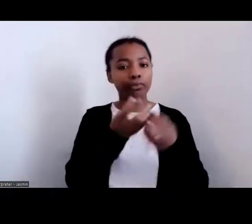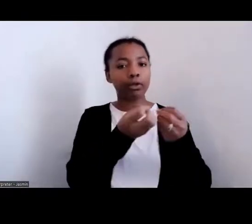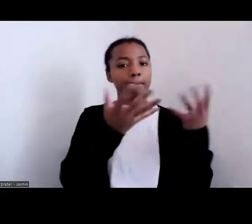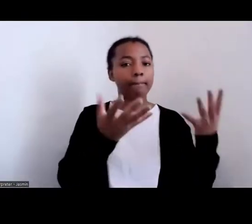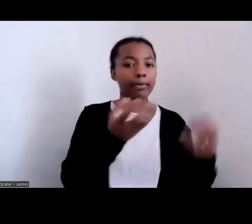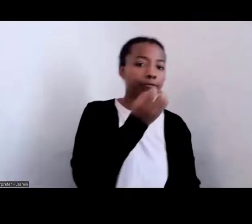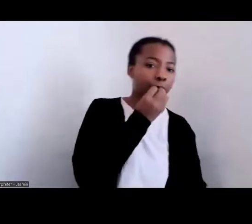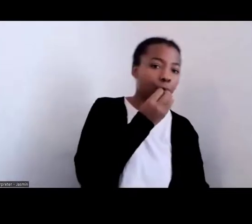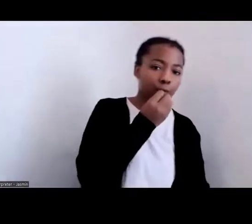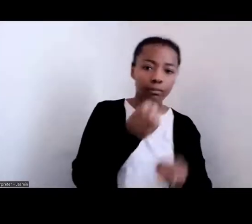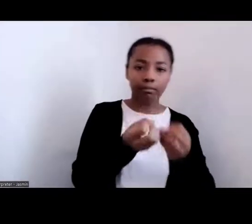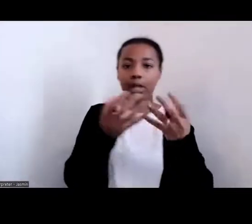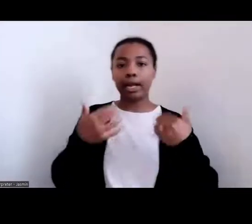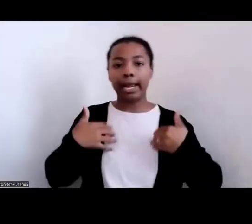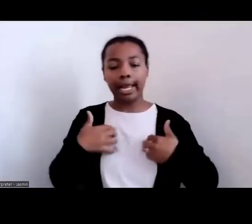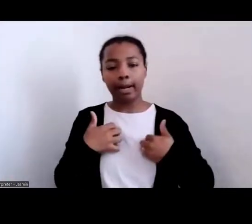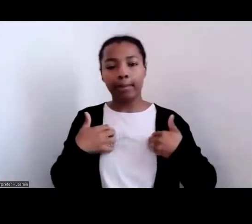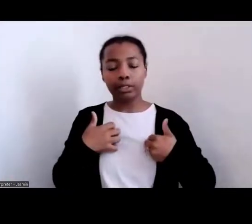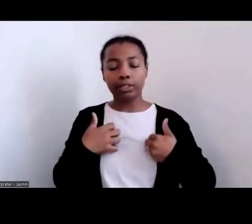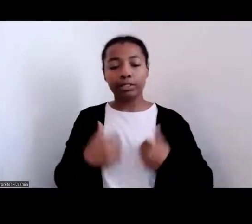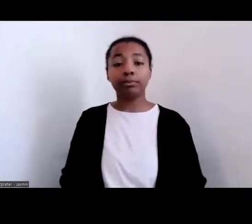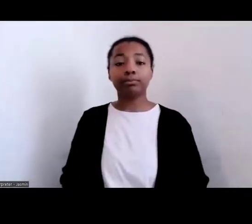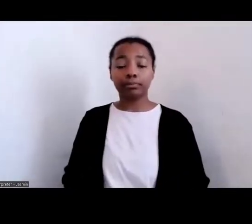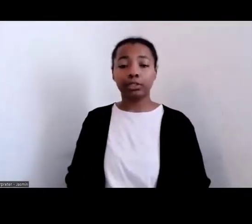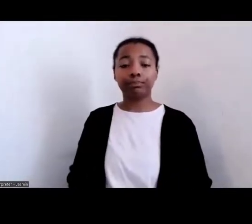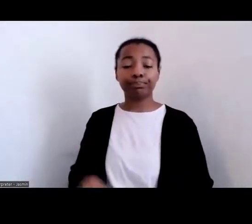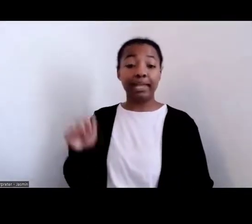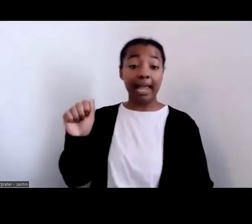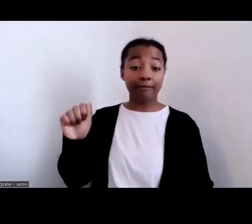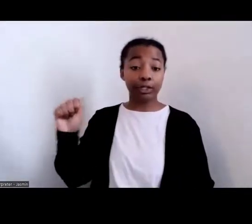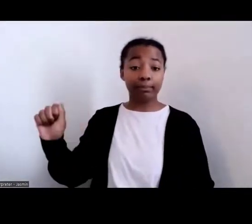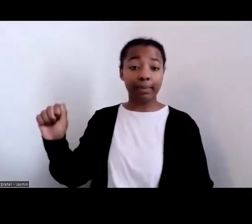Americans didn't just eat what was given to them, but they were